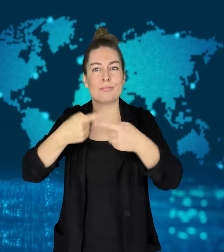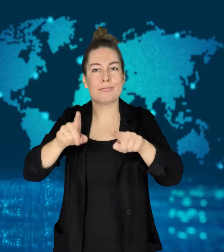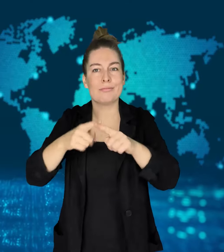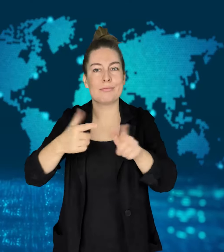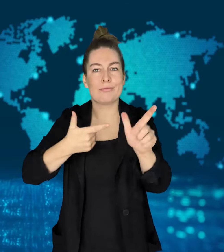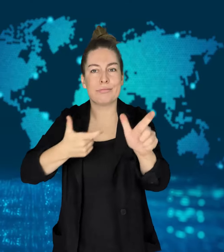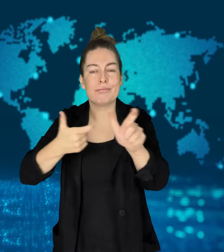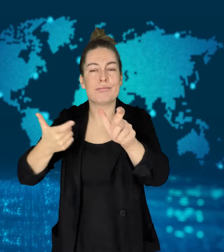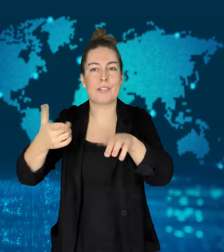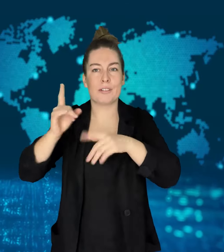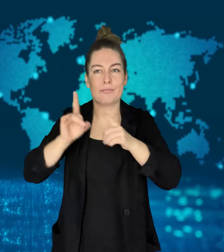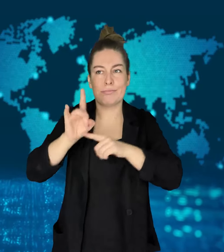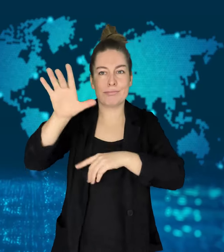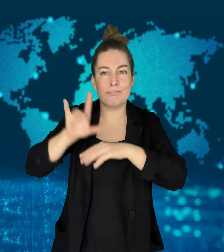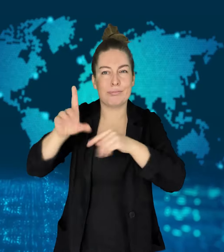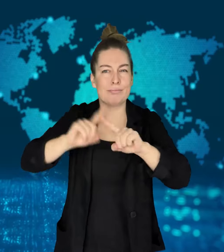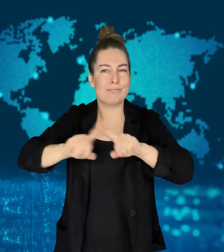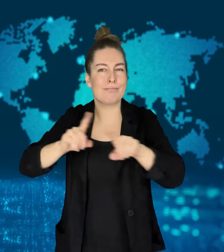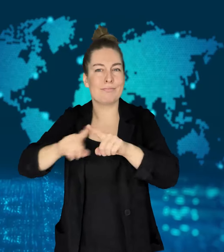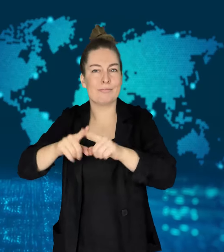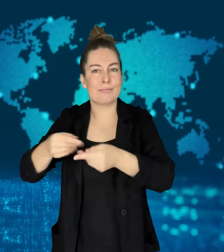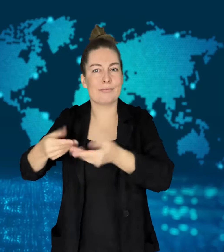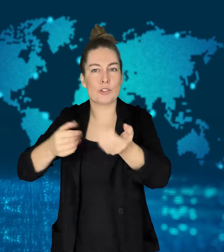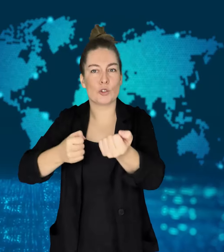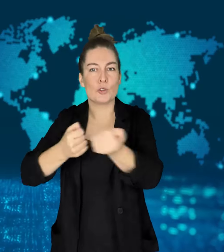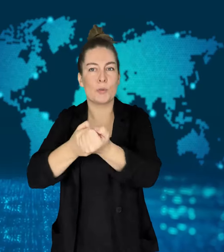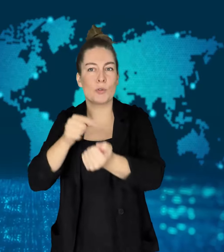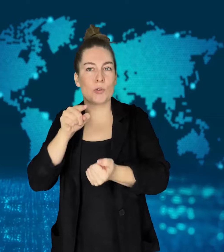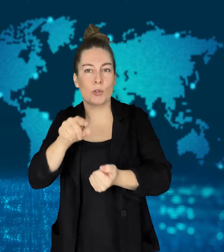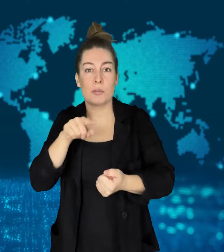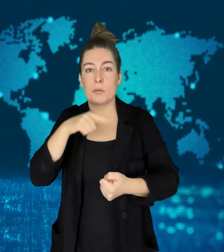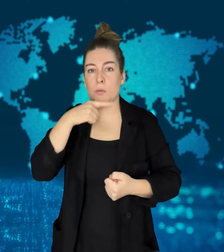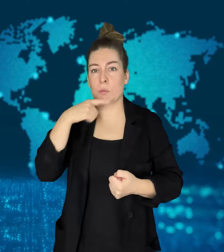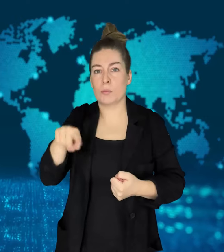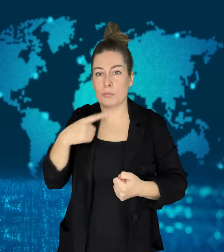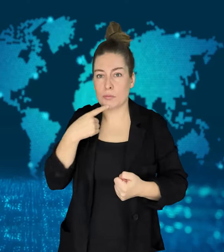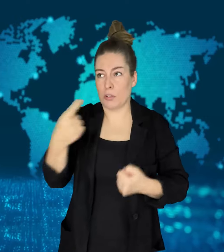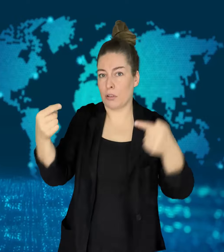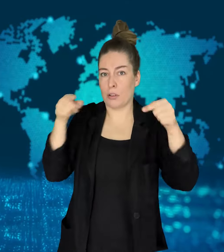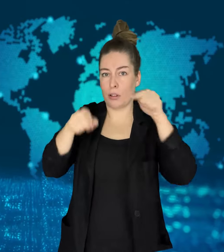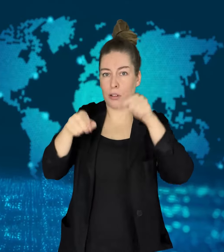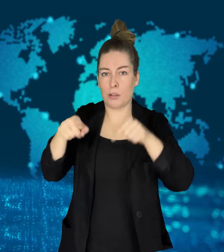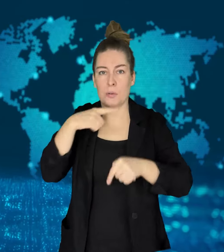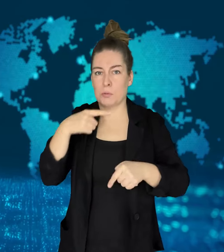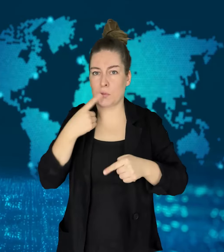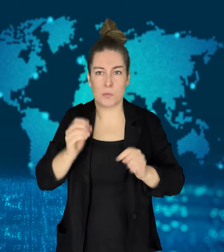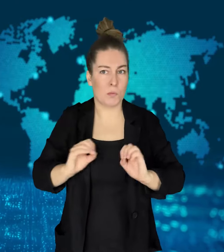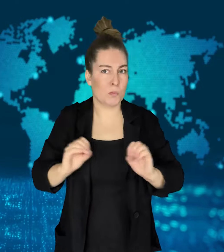expanded production of missile launch vehicles.